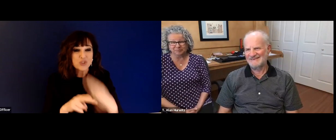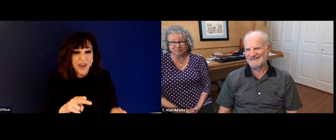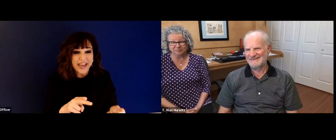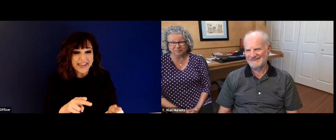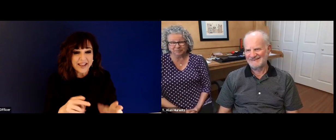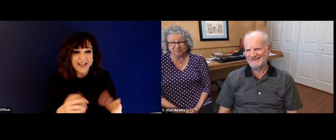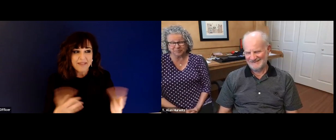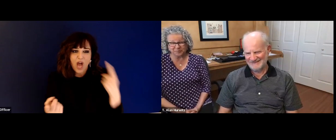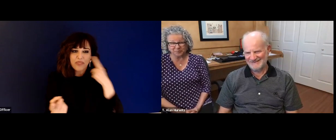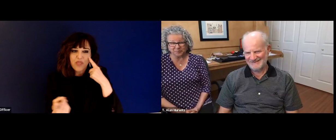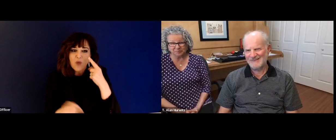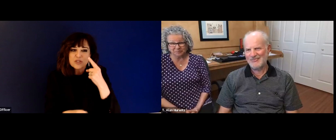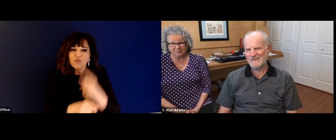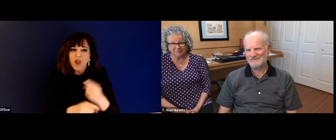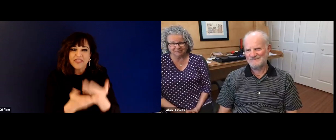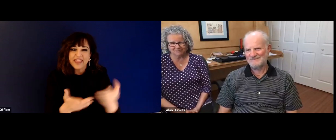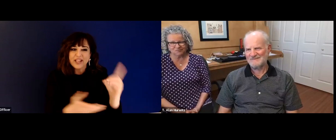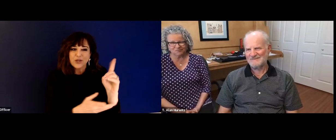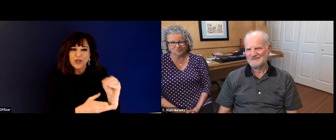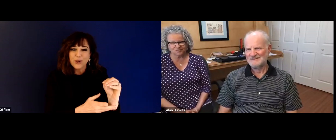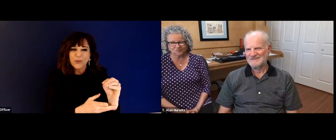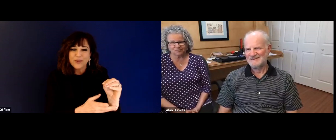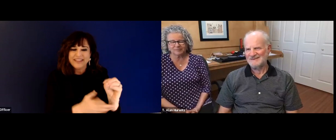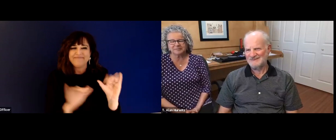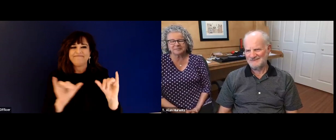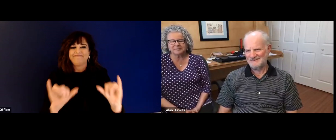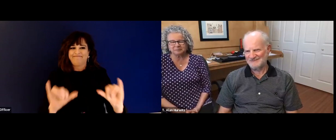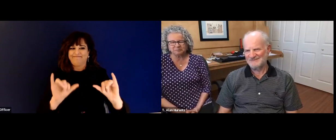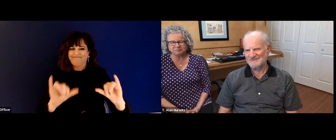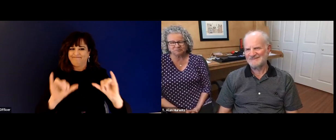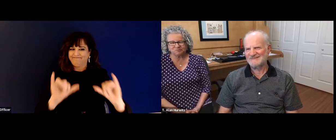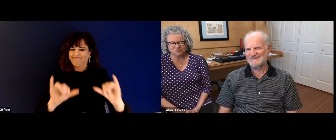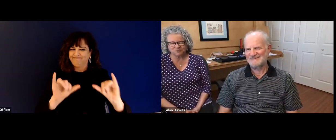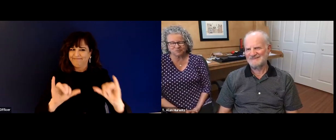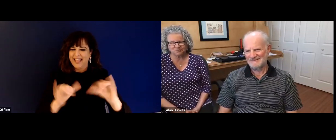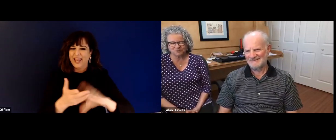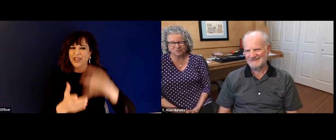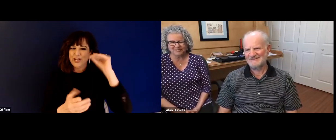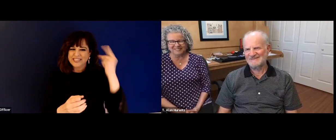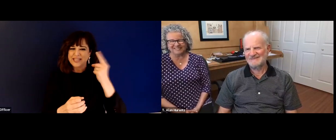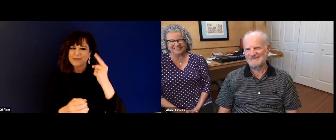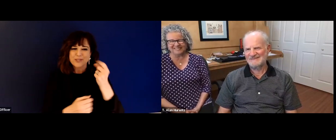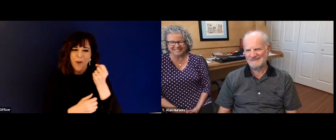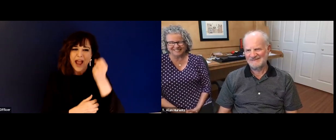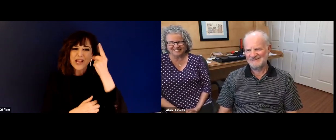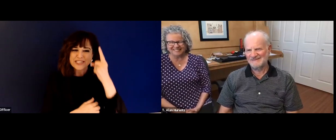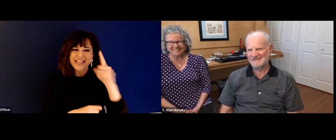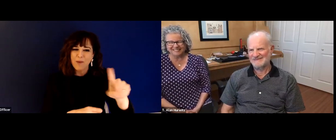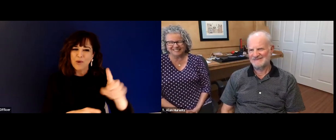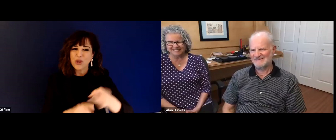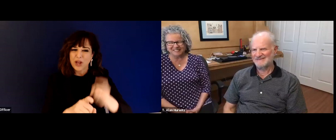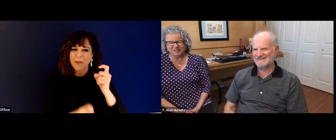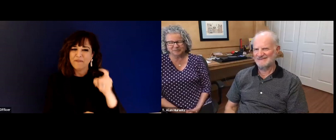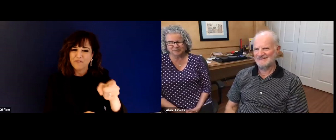long. I mean, I had so much information in those emails. And then people would say, Ng, can you please keep your email short